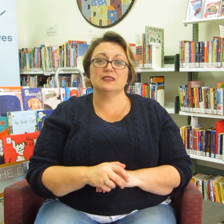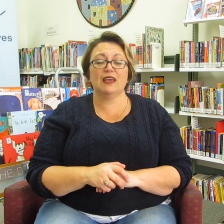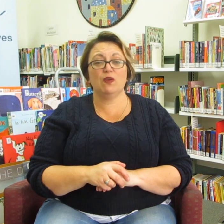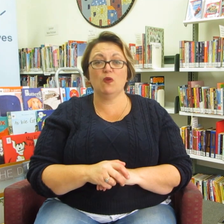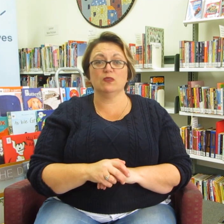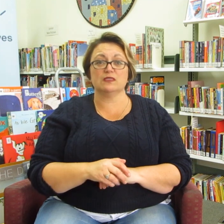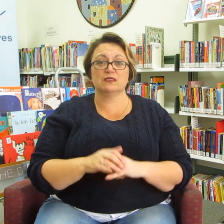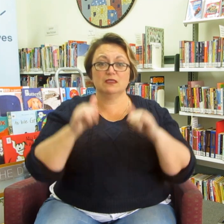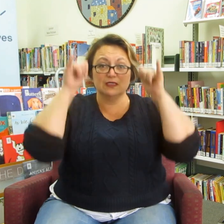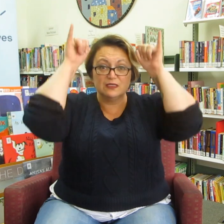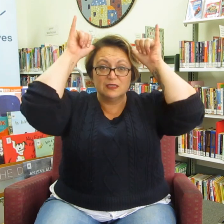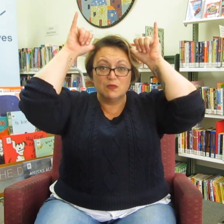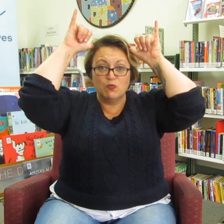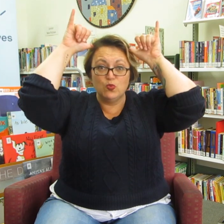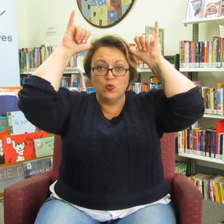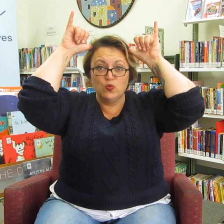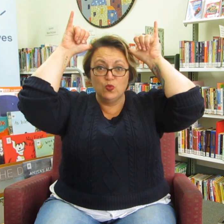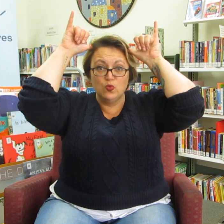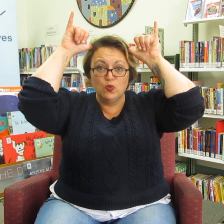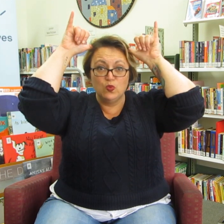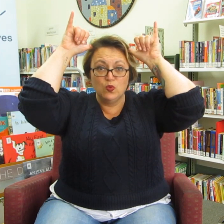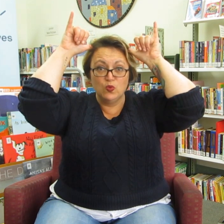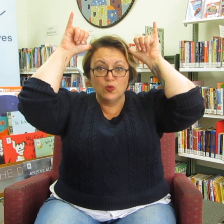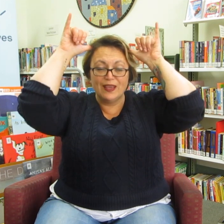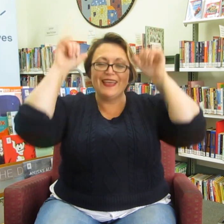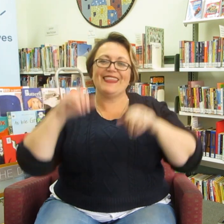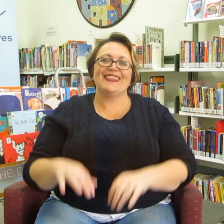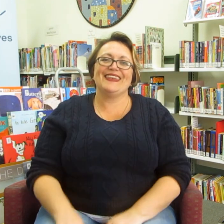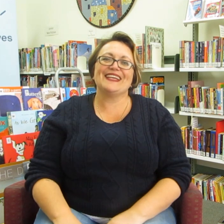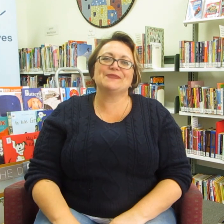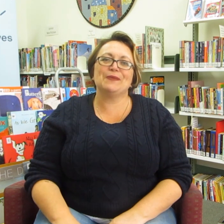and cows have horns MOOOOOOOOOOOO